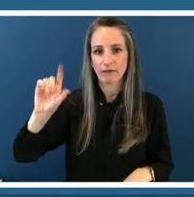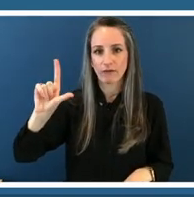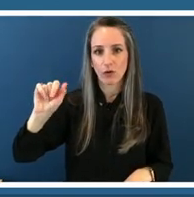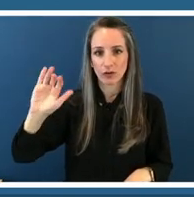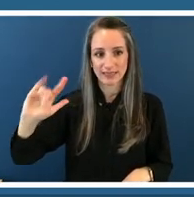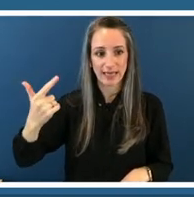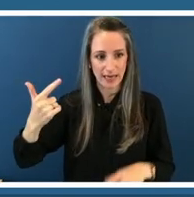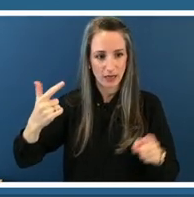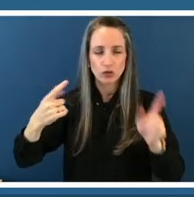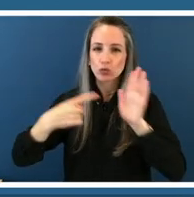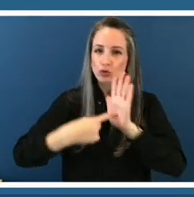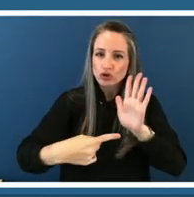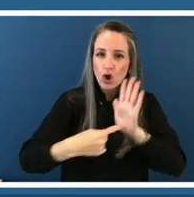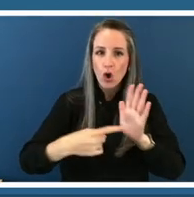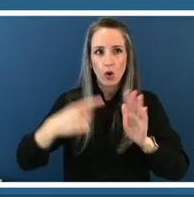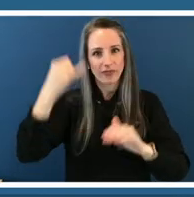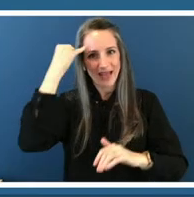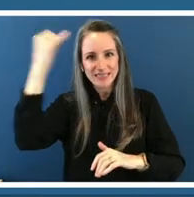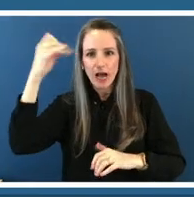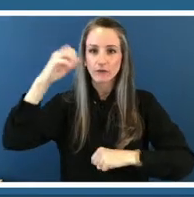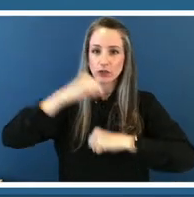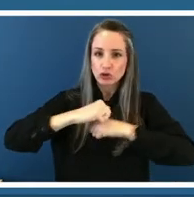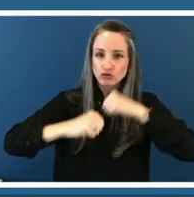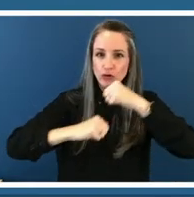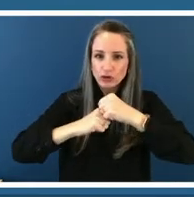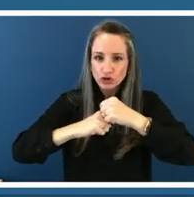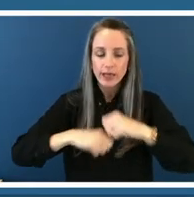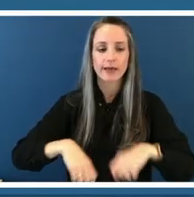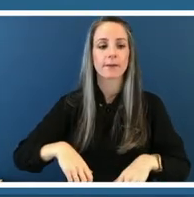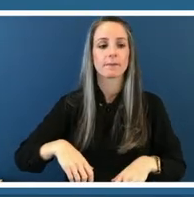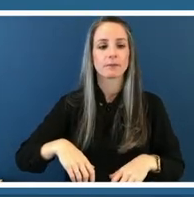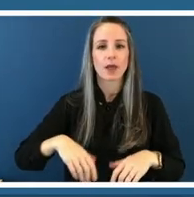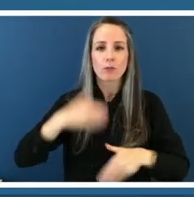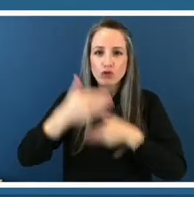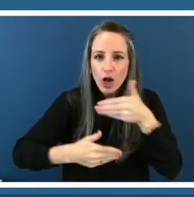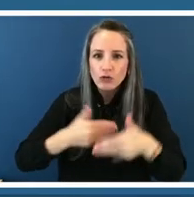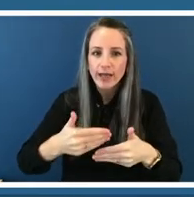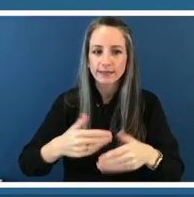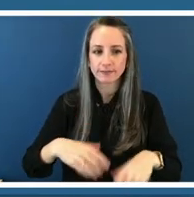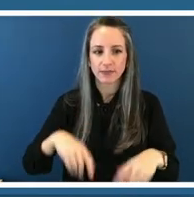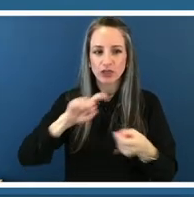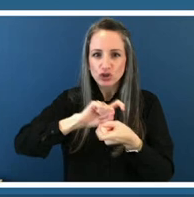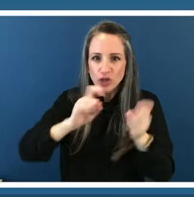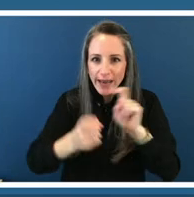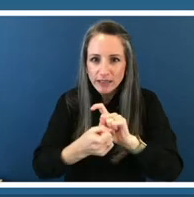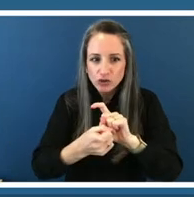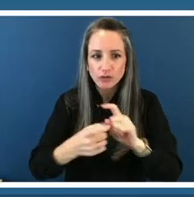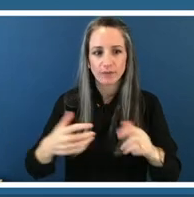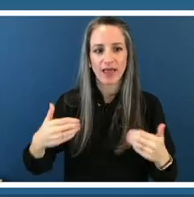site or progress or change there's a lattice cage that makes up the